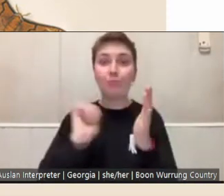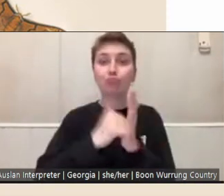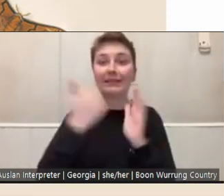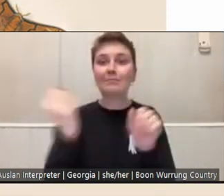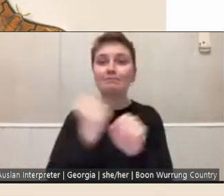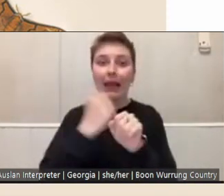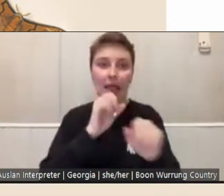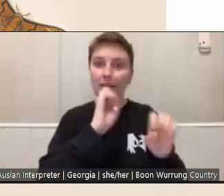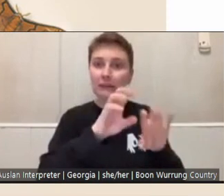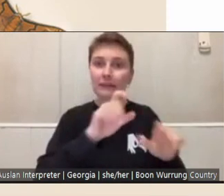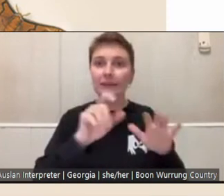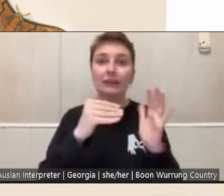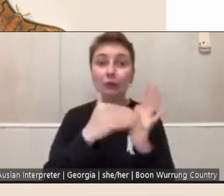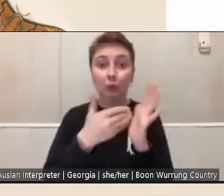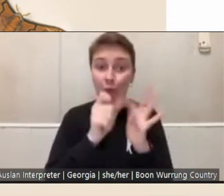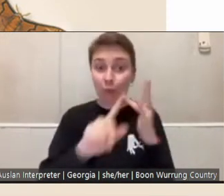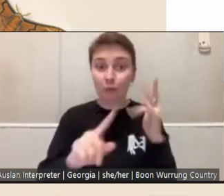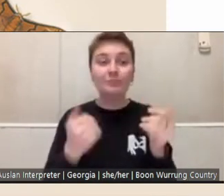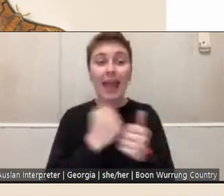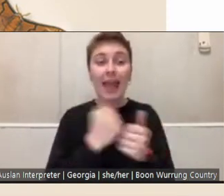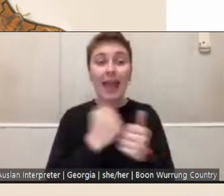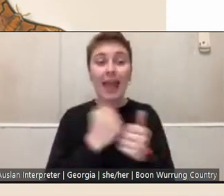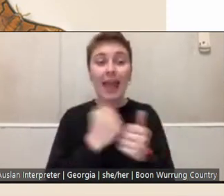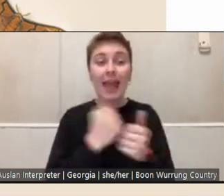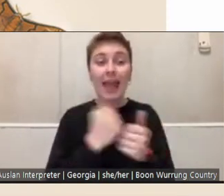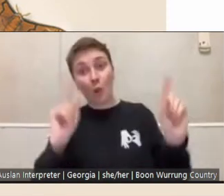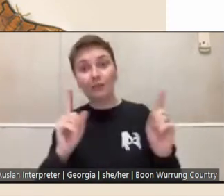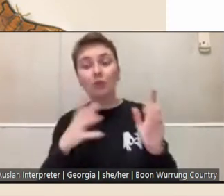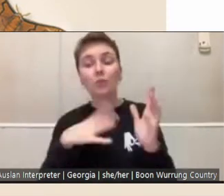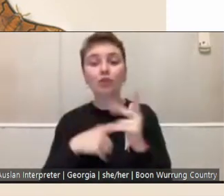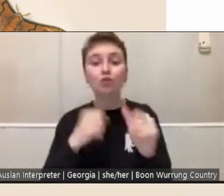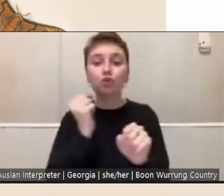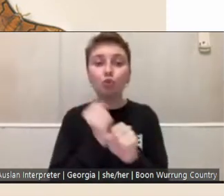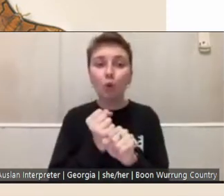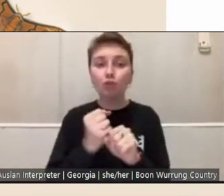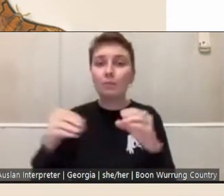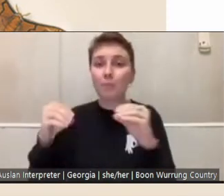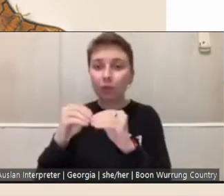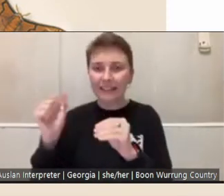Our vision is to perpetuate George Baldessin's generous and collaborative spirit